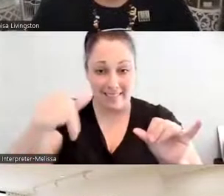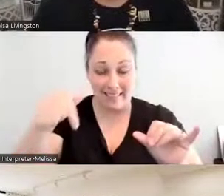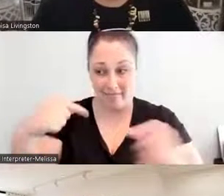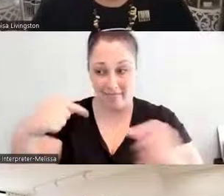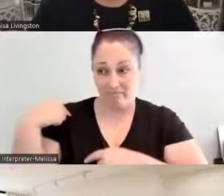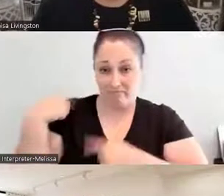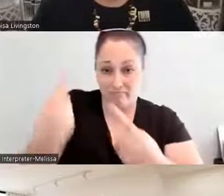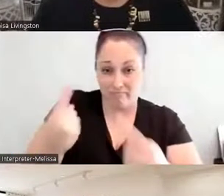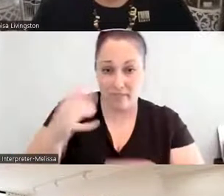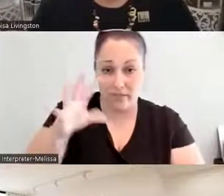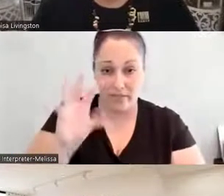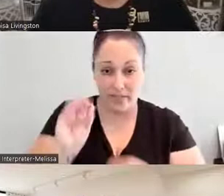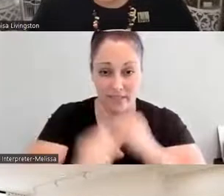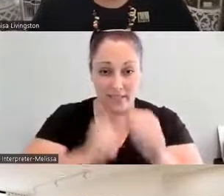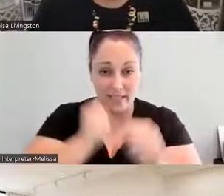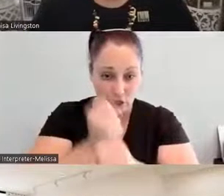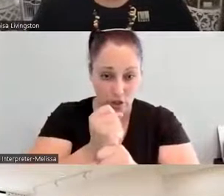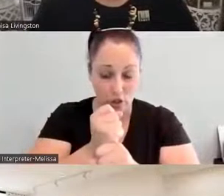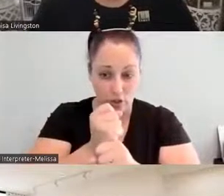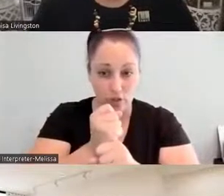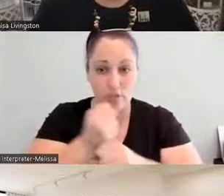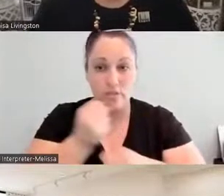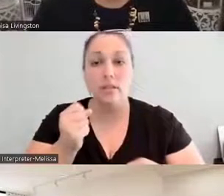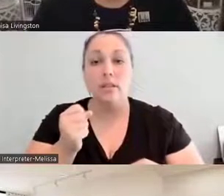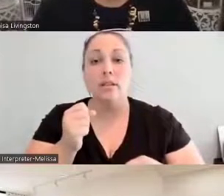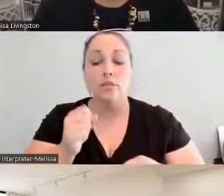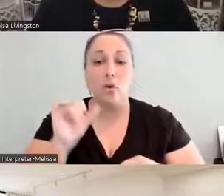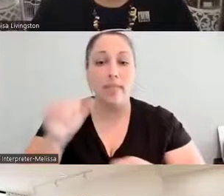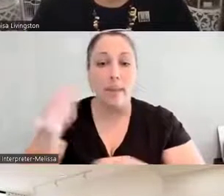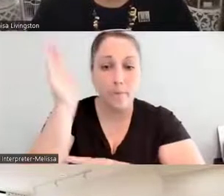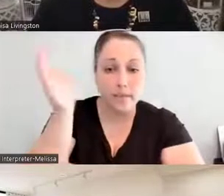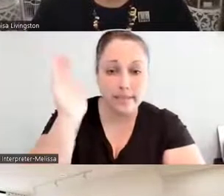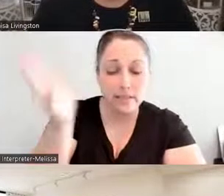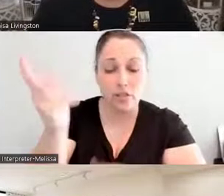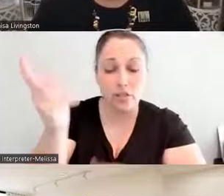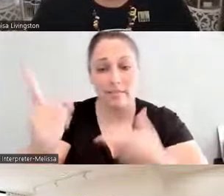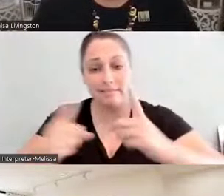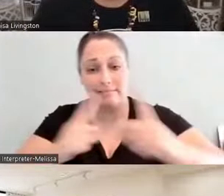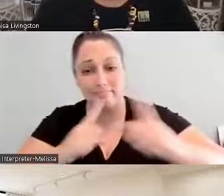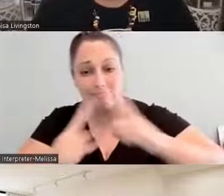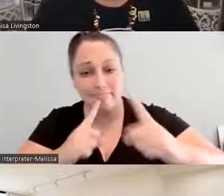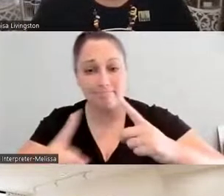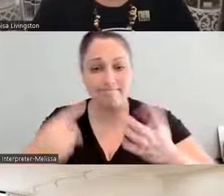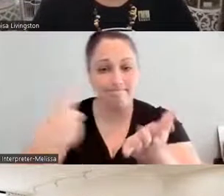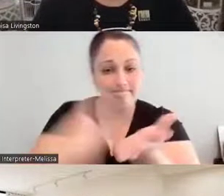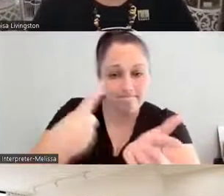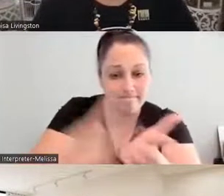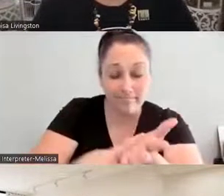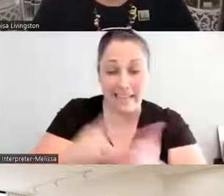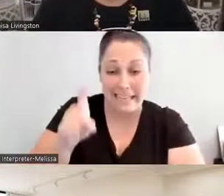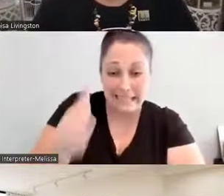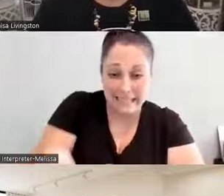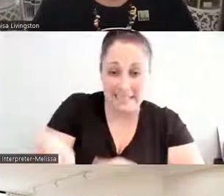of the activities and dialogues that will happen, the presentations that need to happen. And so this is not something that we see on a local level.